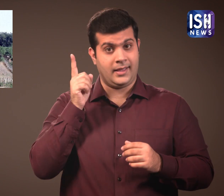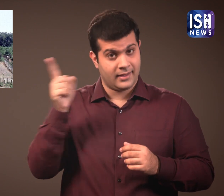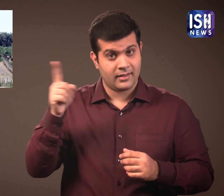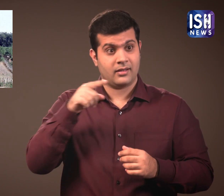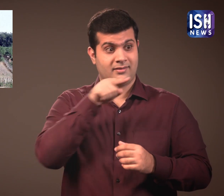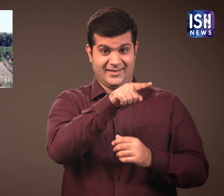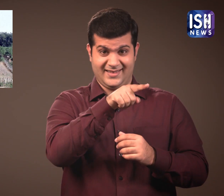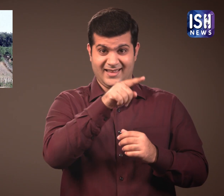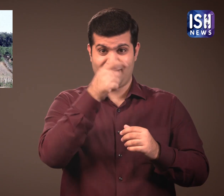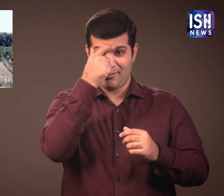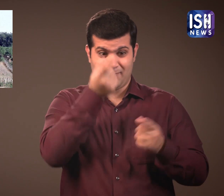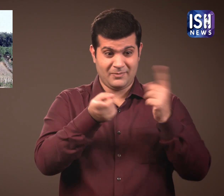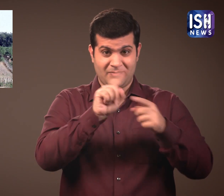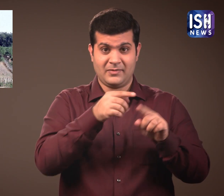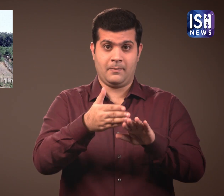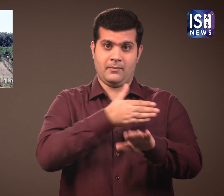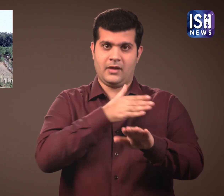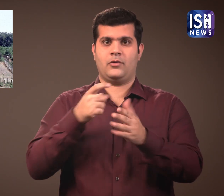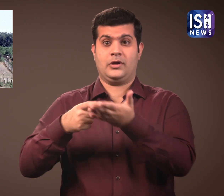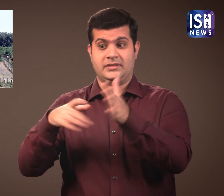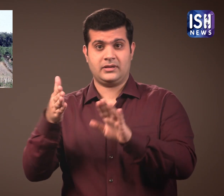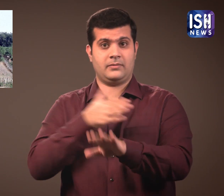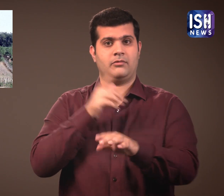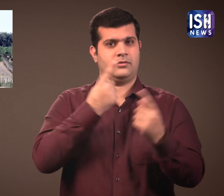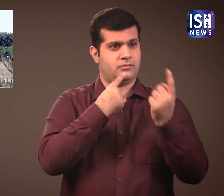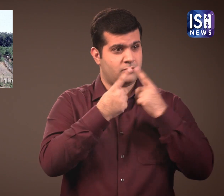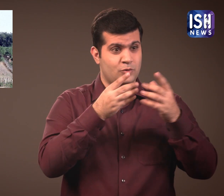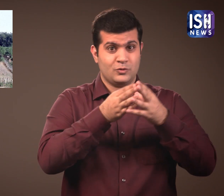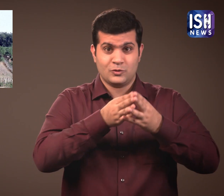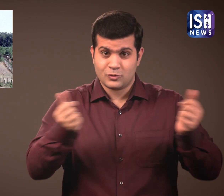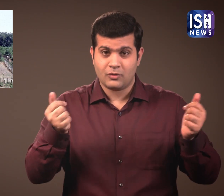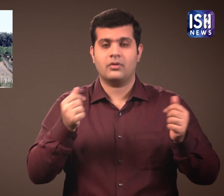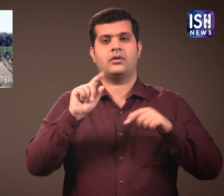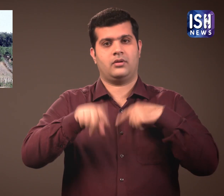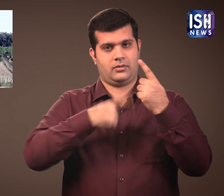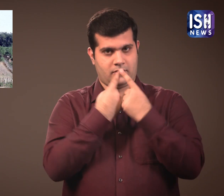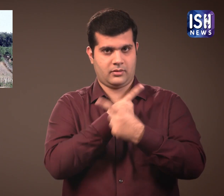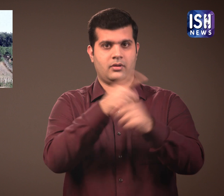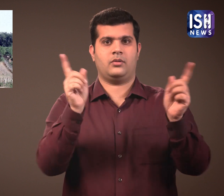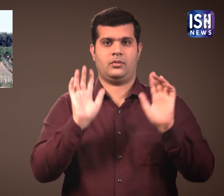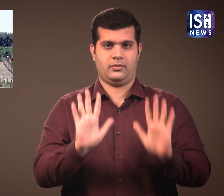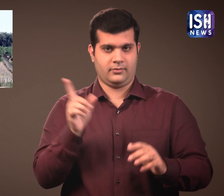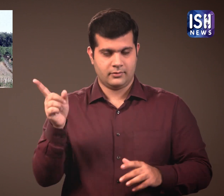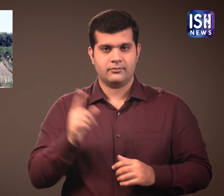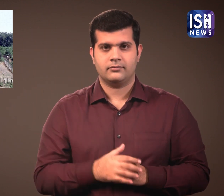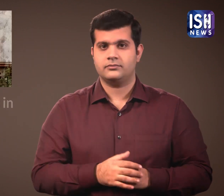He will try to resolve the problem and announce the decision before his retirement.